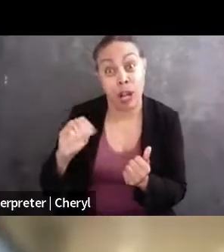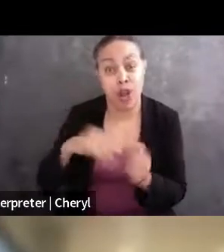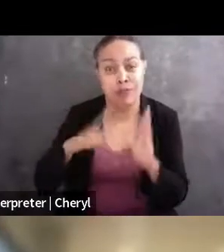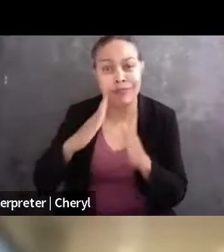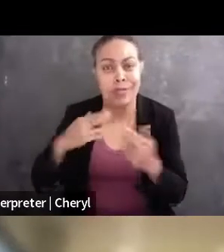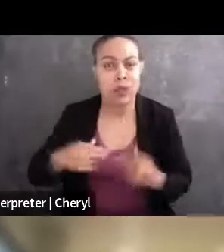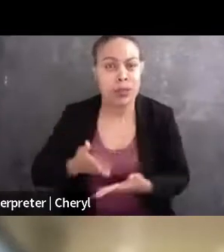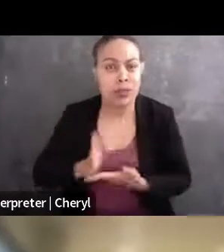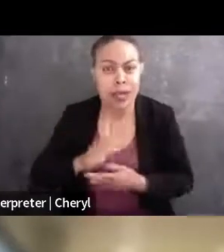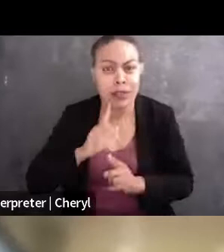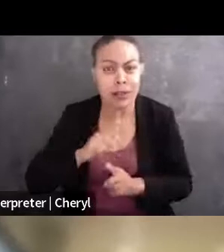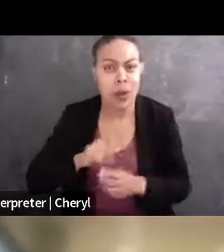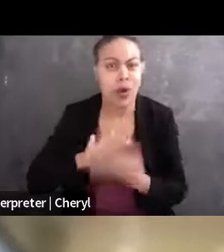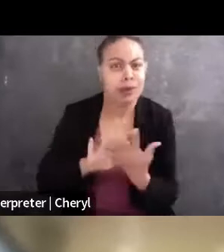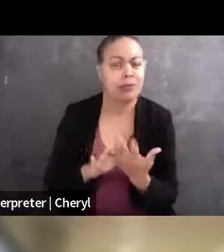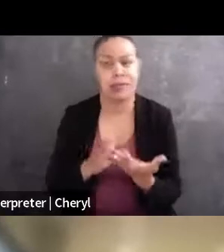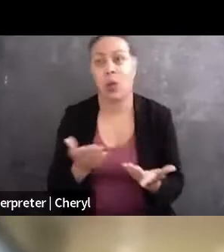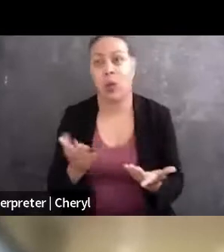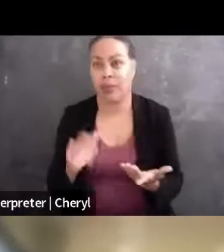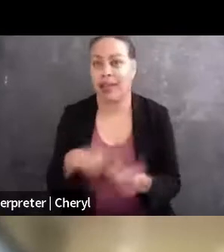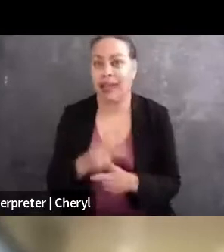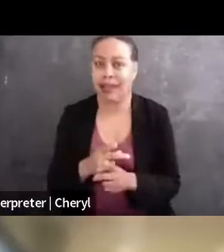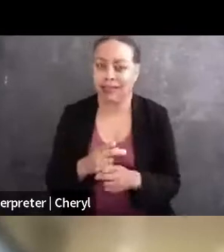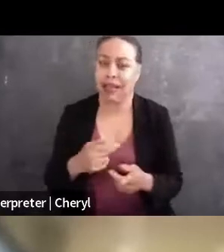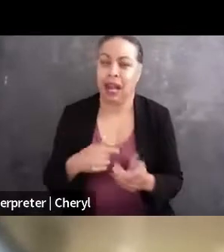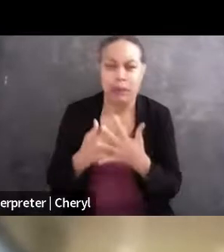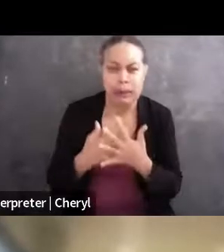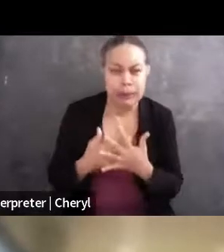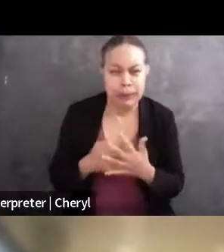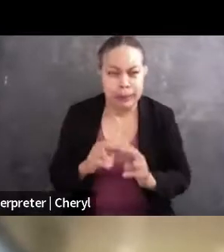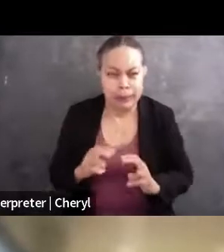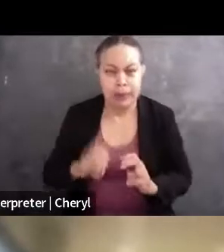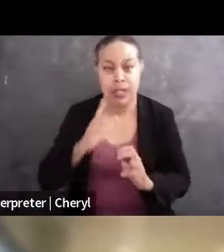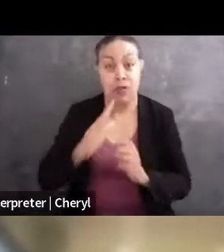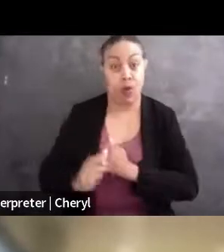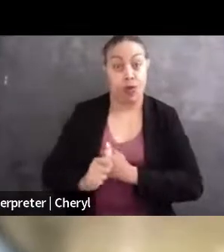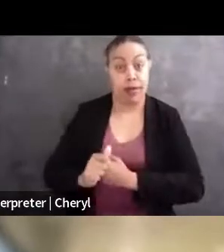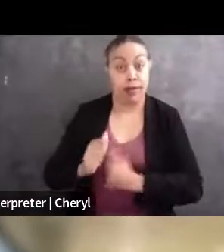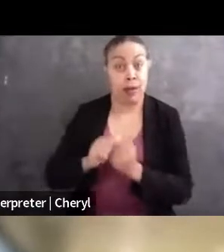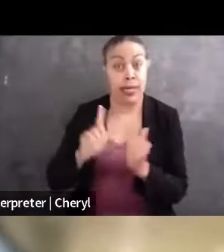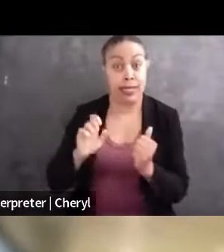and that sort of thing, so basically, what I'm doing is vetting for defamation risk and working with the reporters and the scholars,